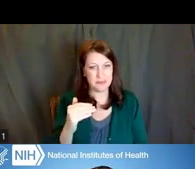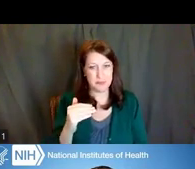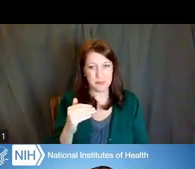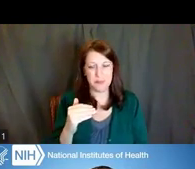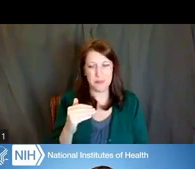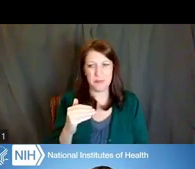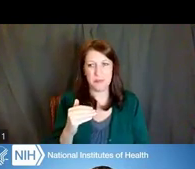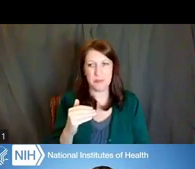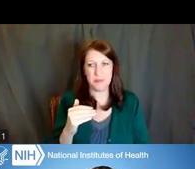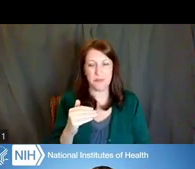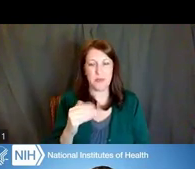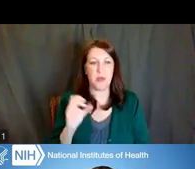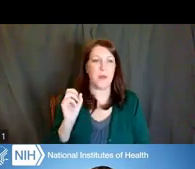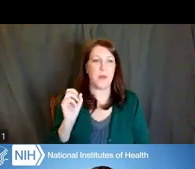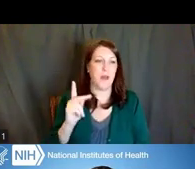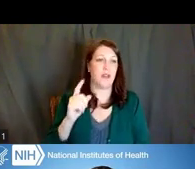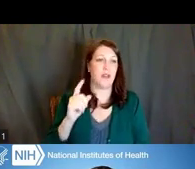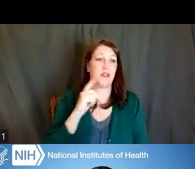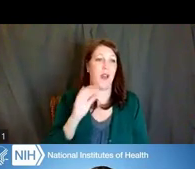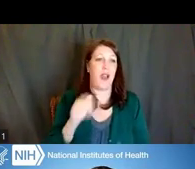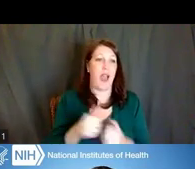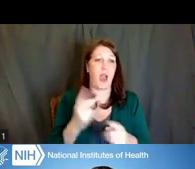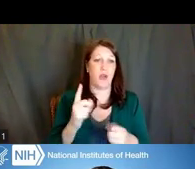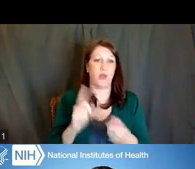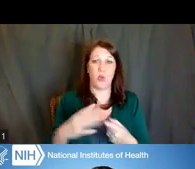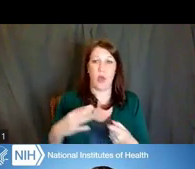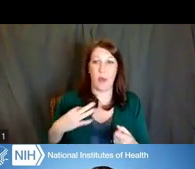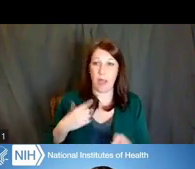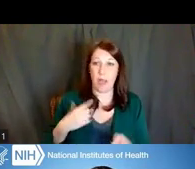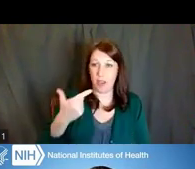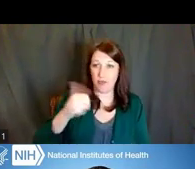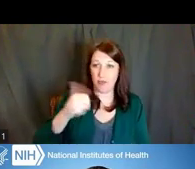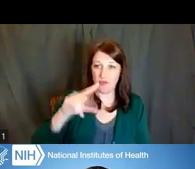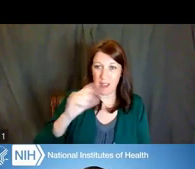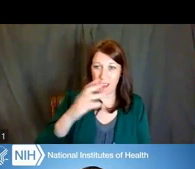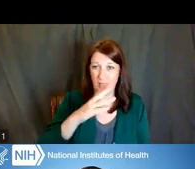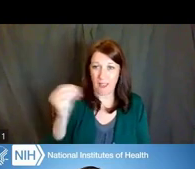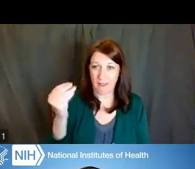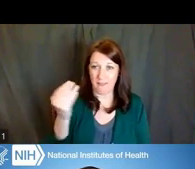All rightie, how to apply grants and funding -- so this is a great site